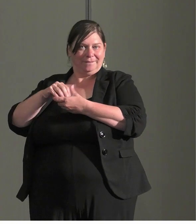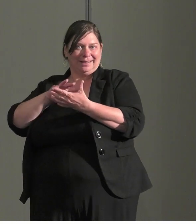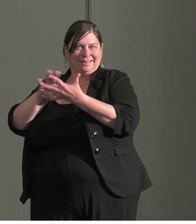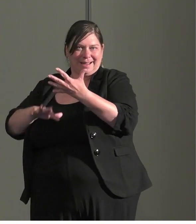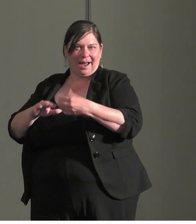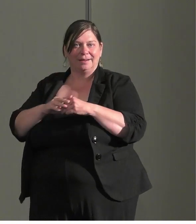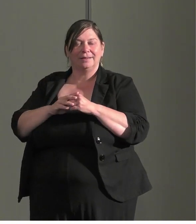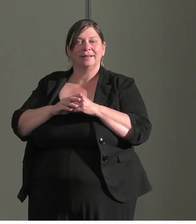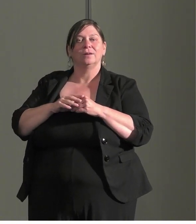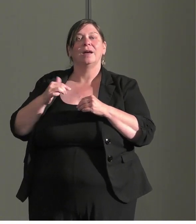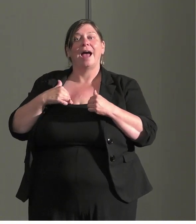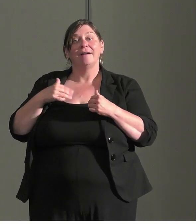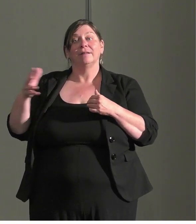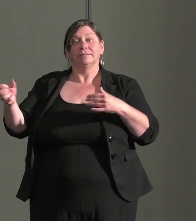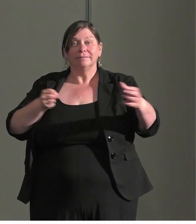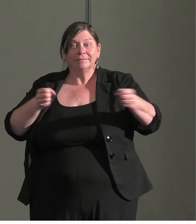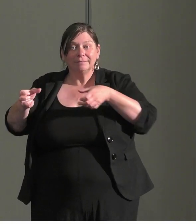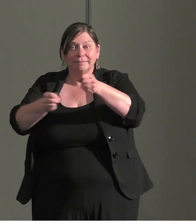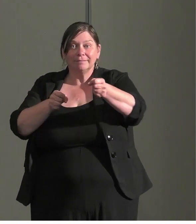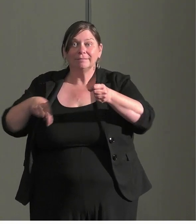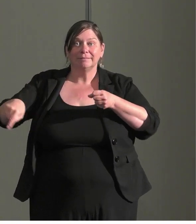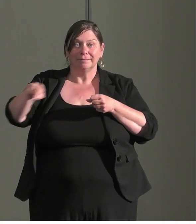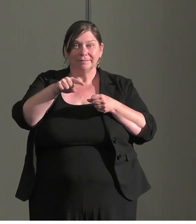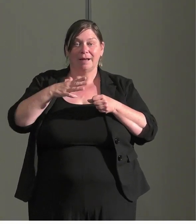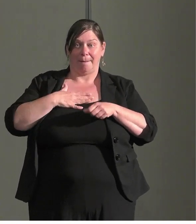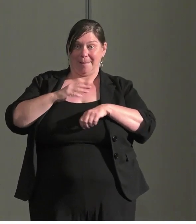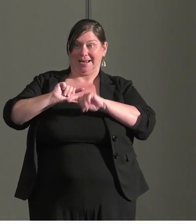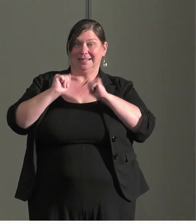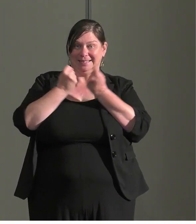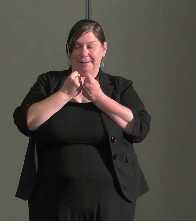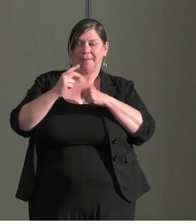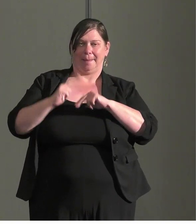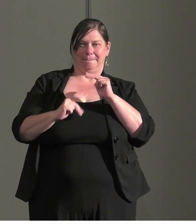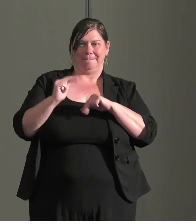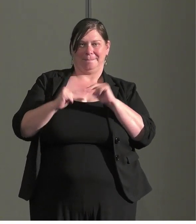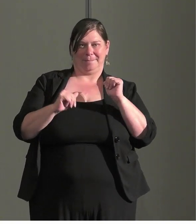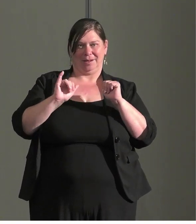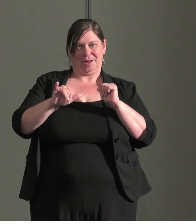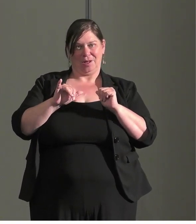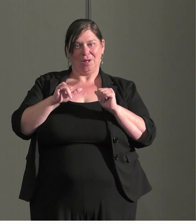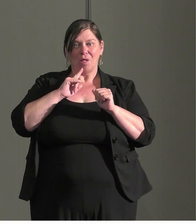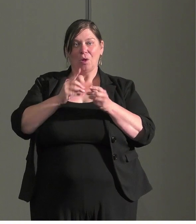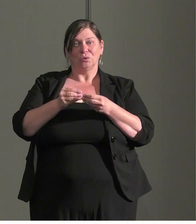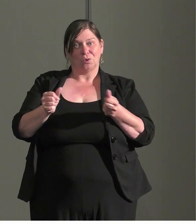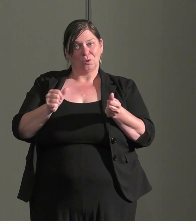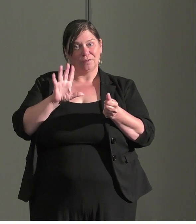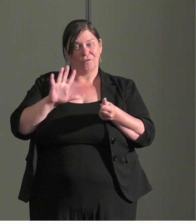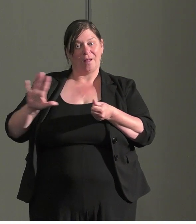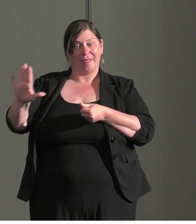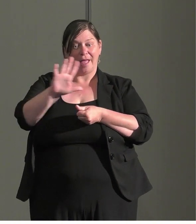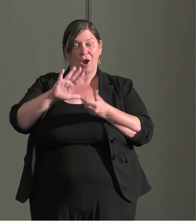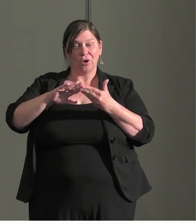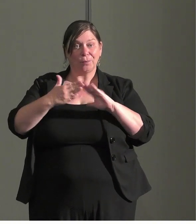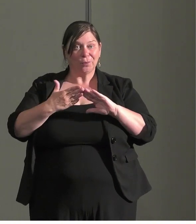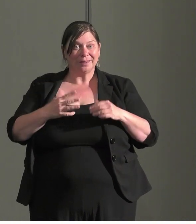individuals that not only are on your teams but building the solution to the communities.